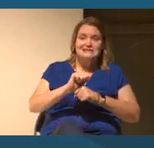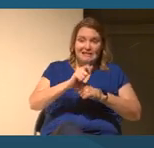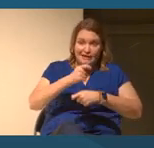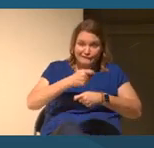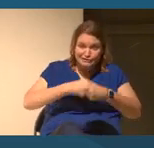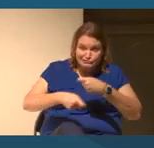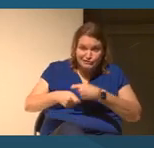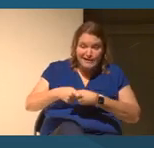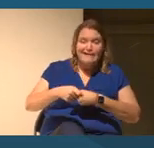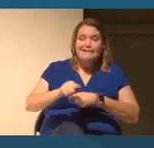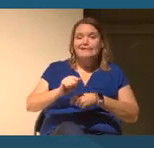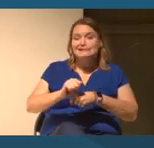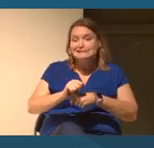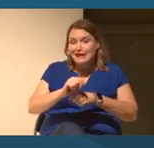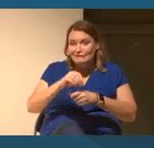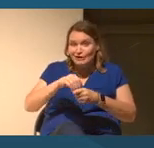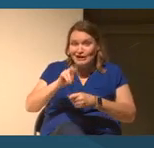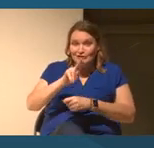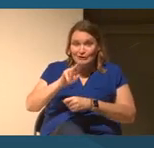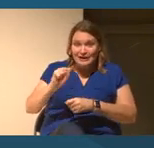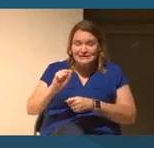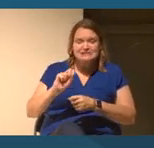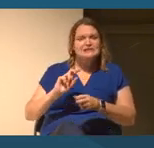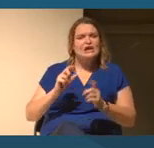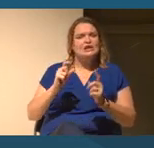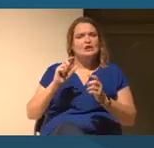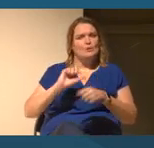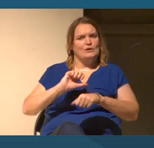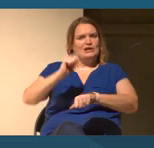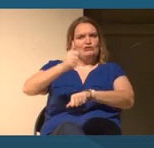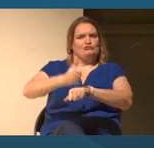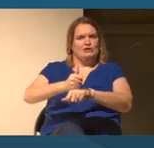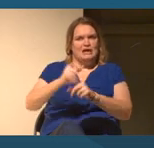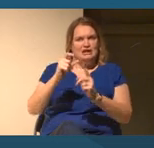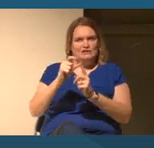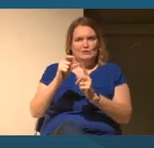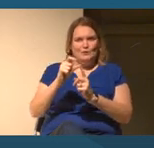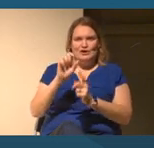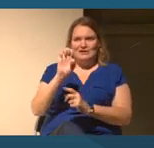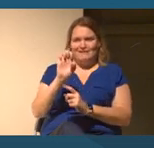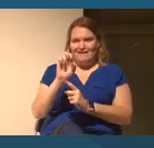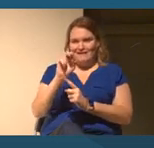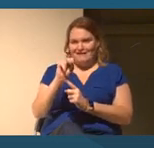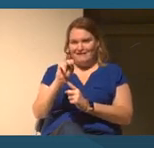And we created the word enslaved for that to exactly to precisely deal with that.